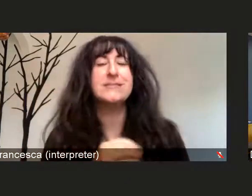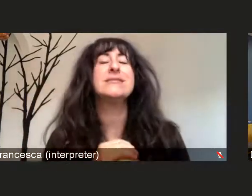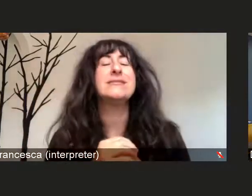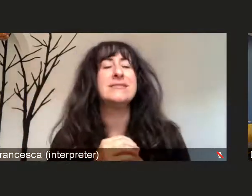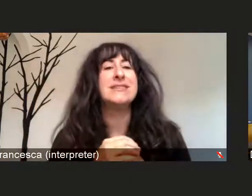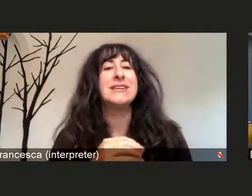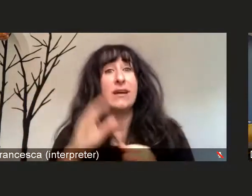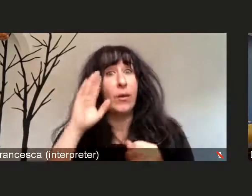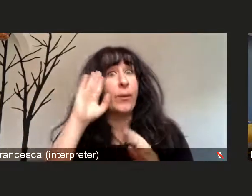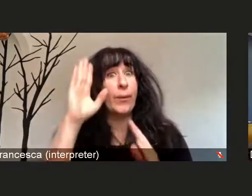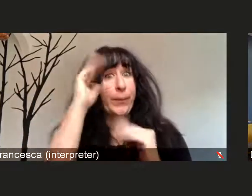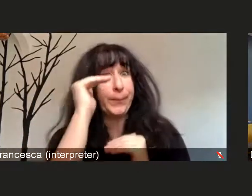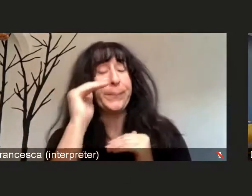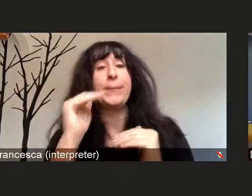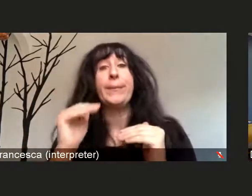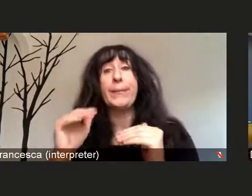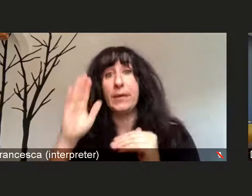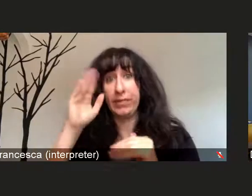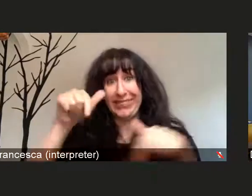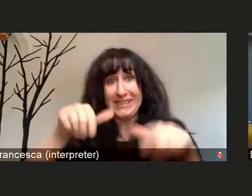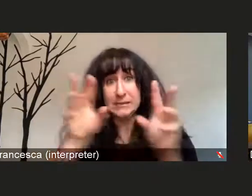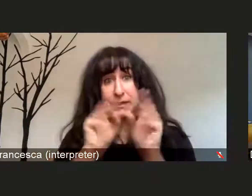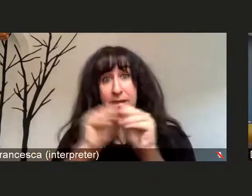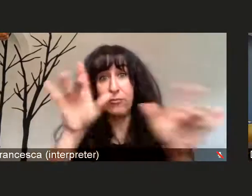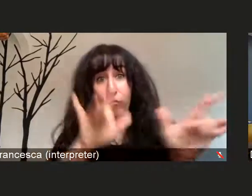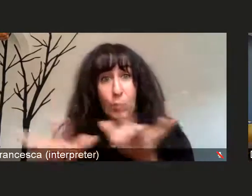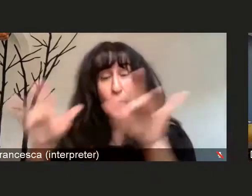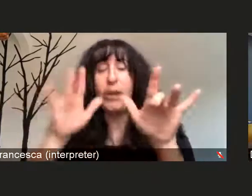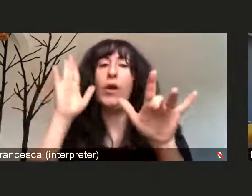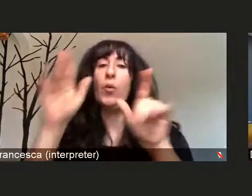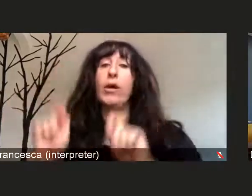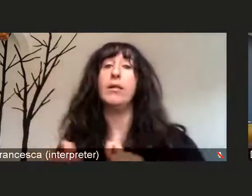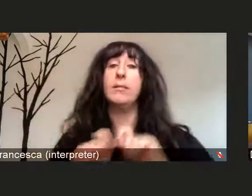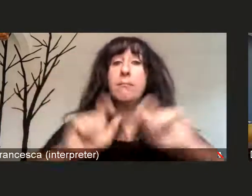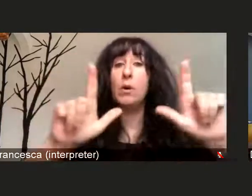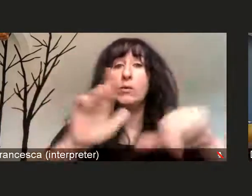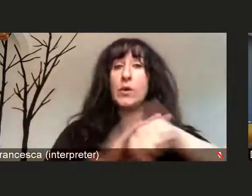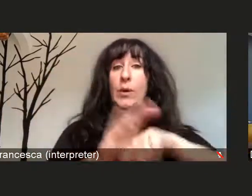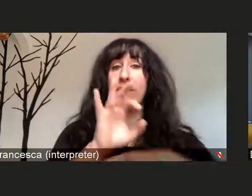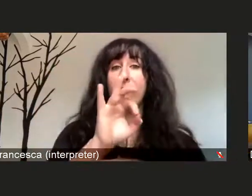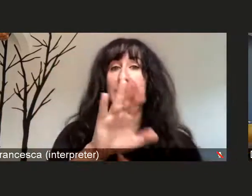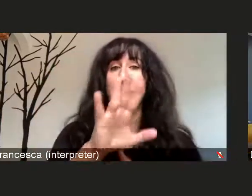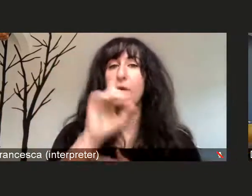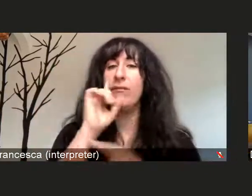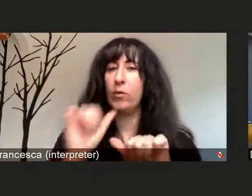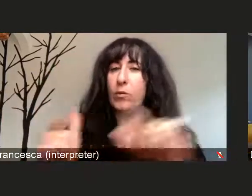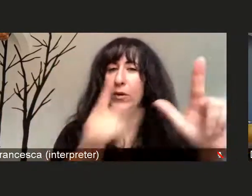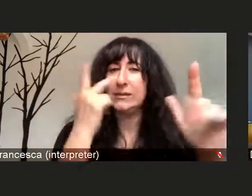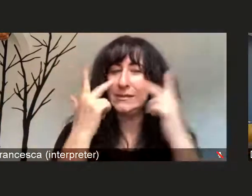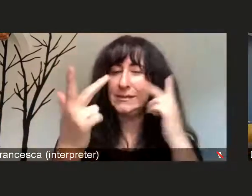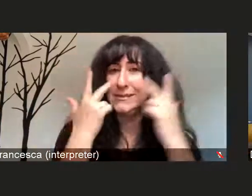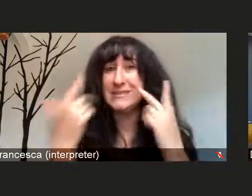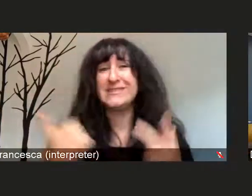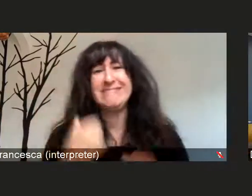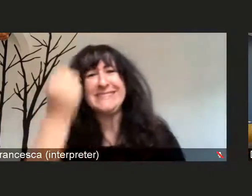Facebook and post it for everybody to see. We thought about canceling, but we realized that we really need to make sure